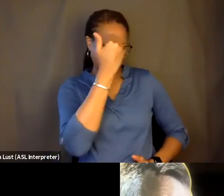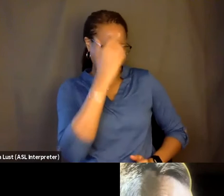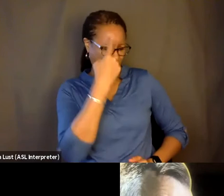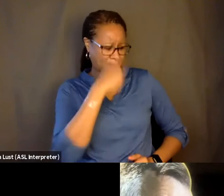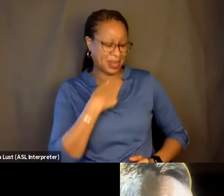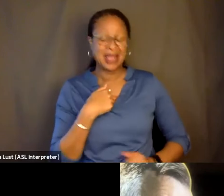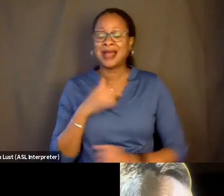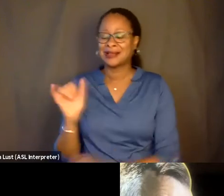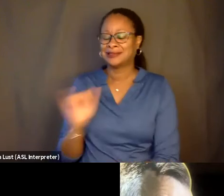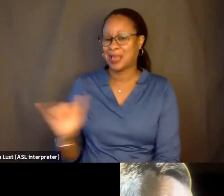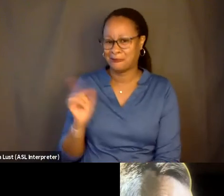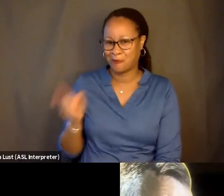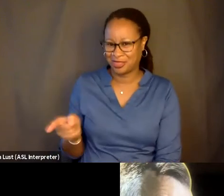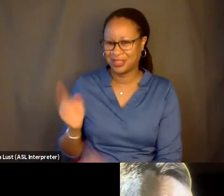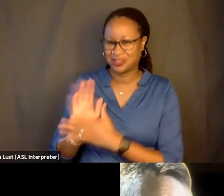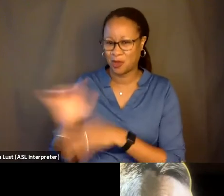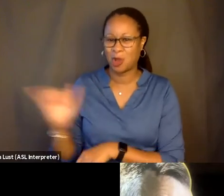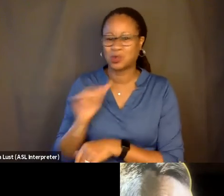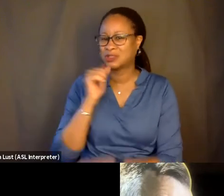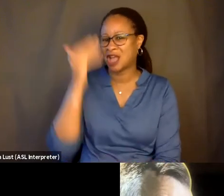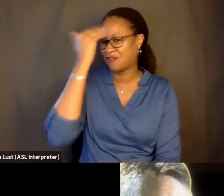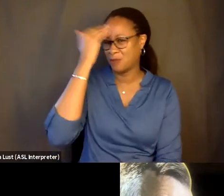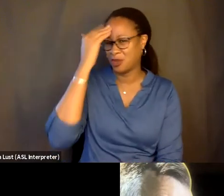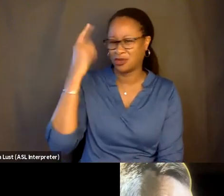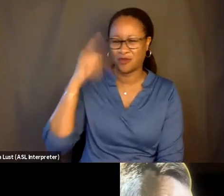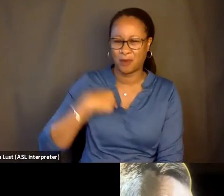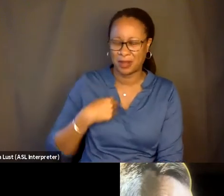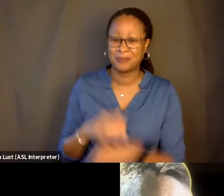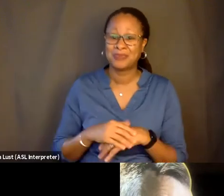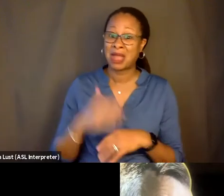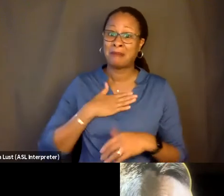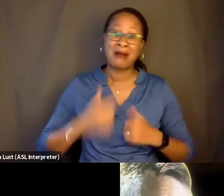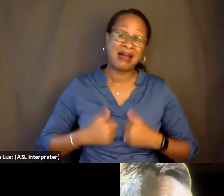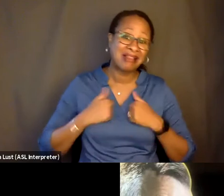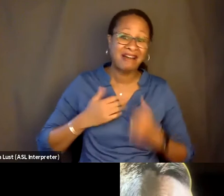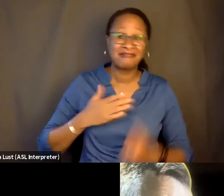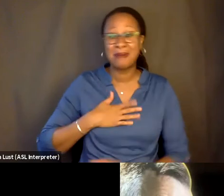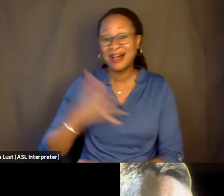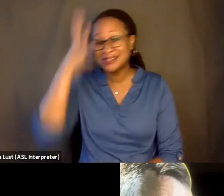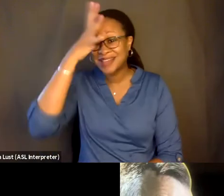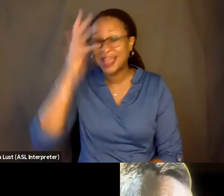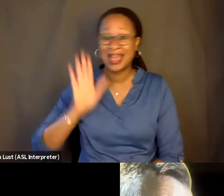also. As much as it's my life, my dad, his dementia